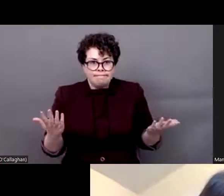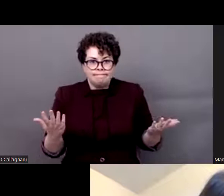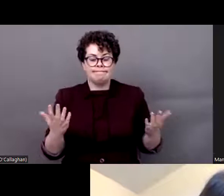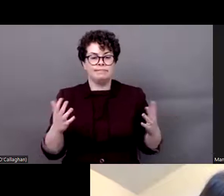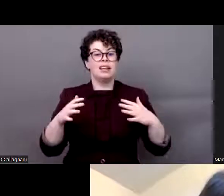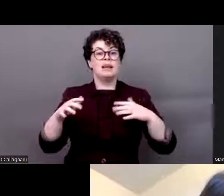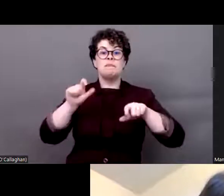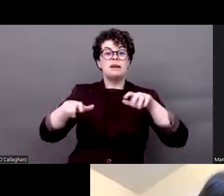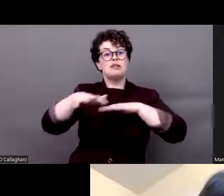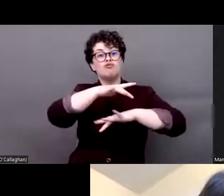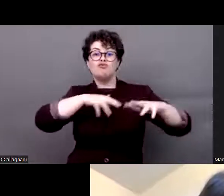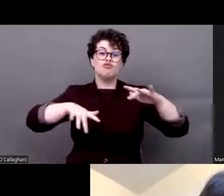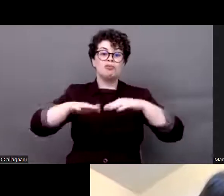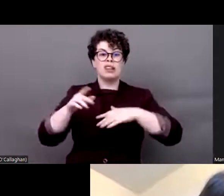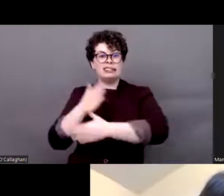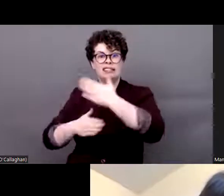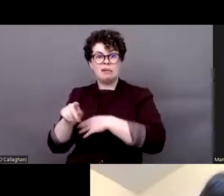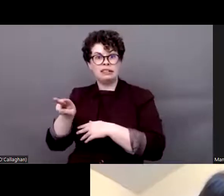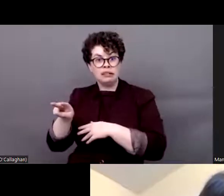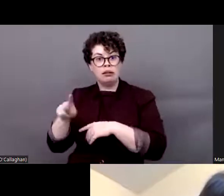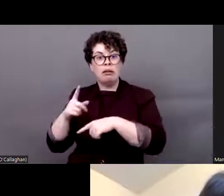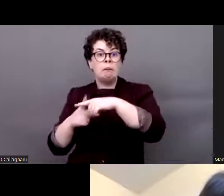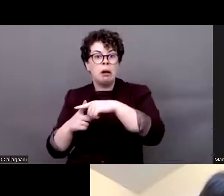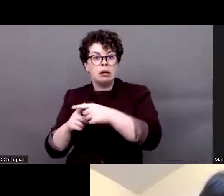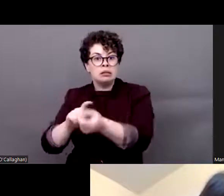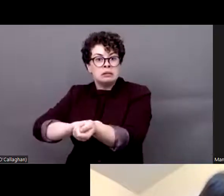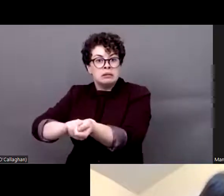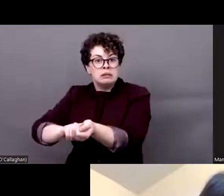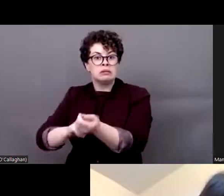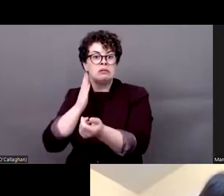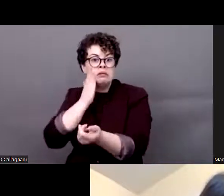also discrimination in civil society